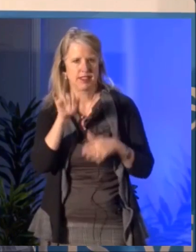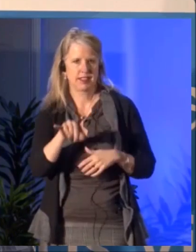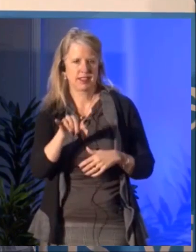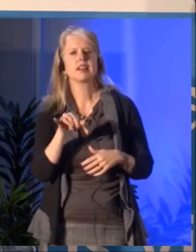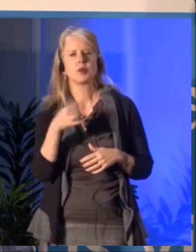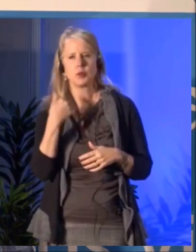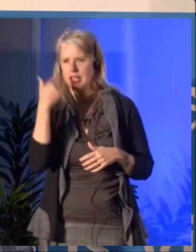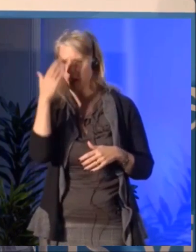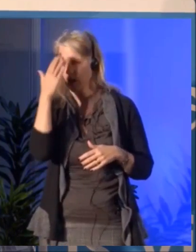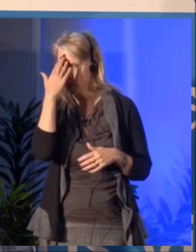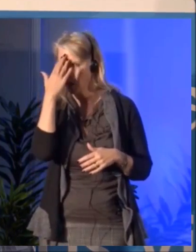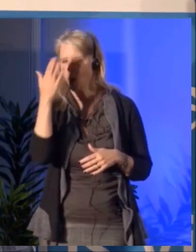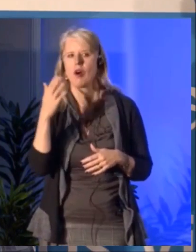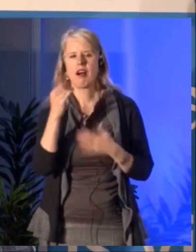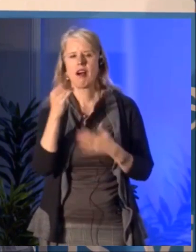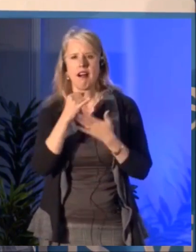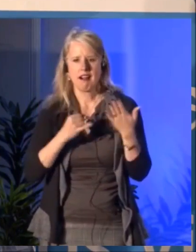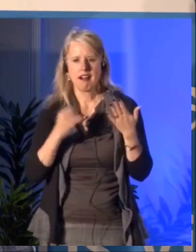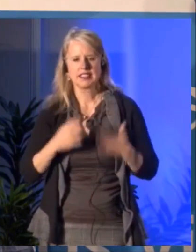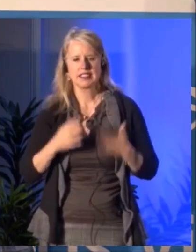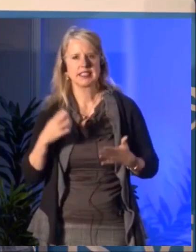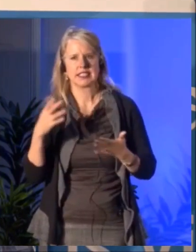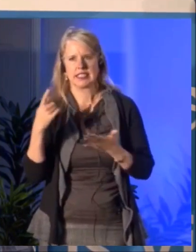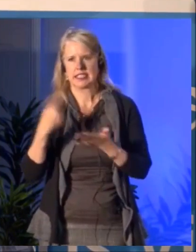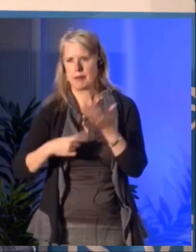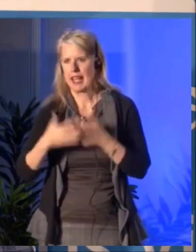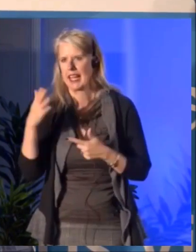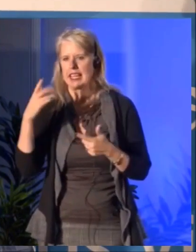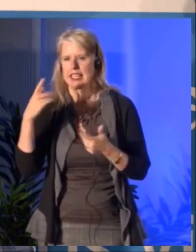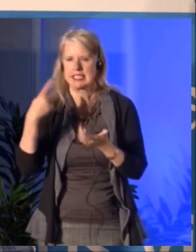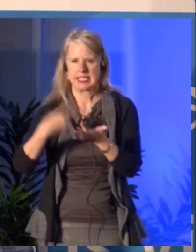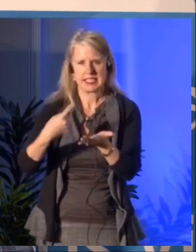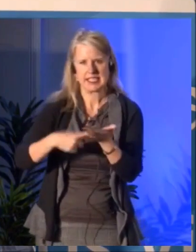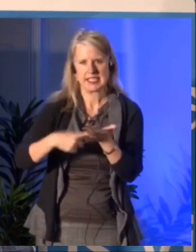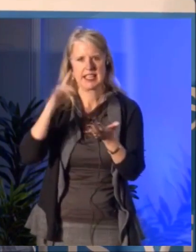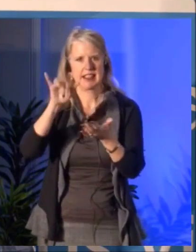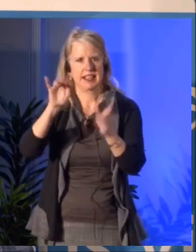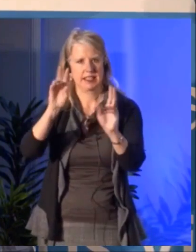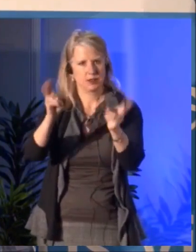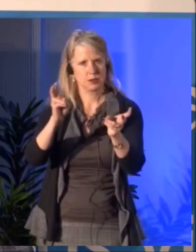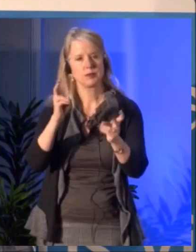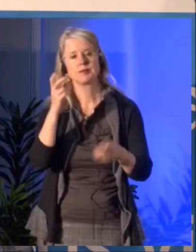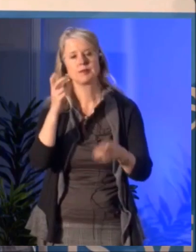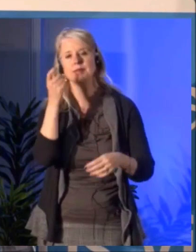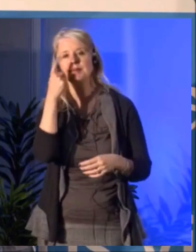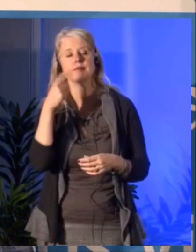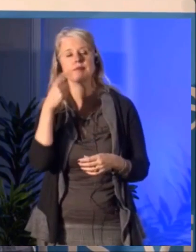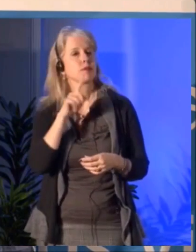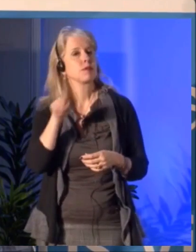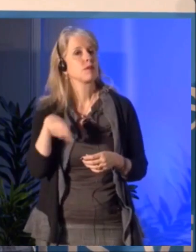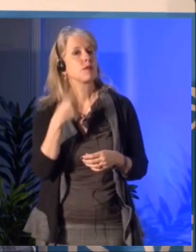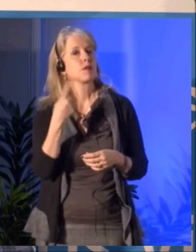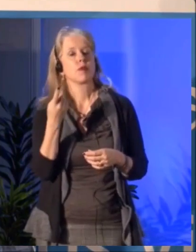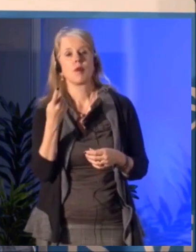everywhere I go people complain because, you know, dance is not that supported in one region compared to Montreal or compared to.